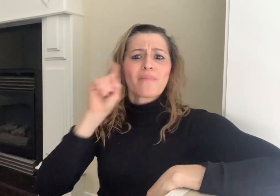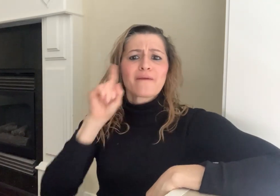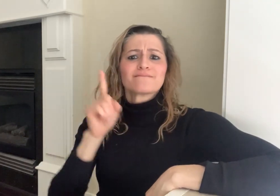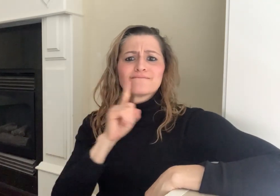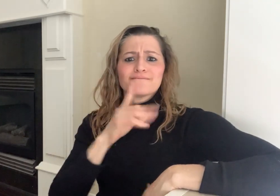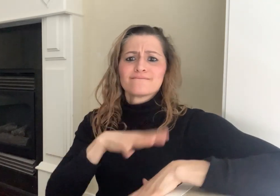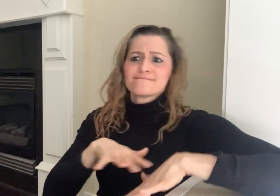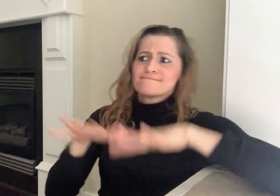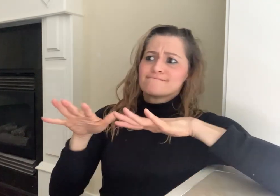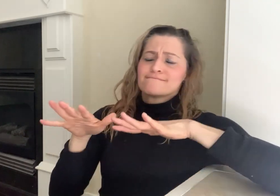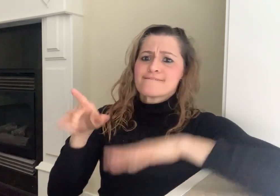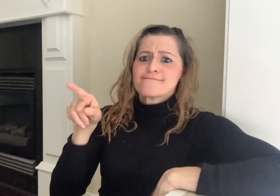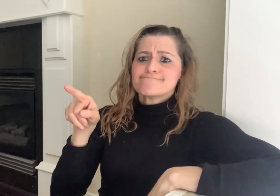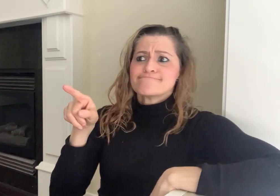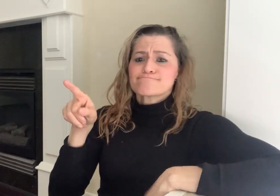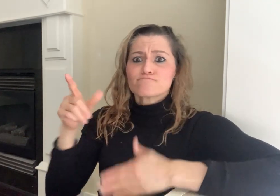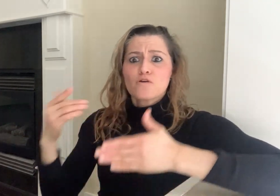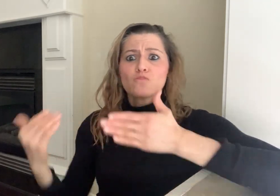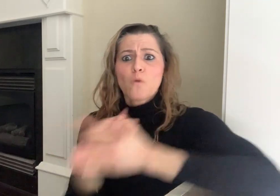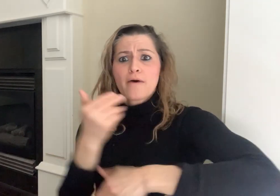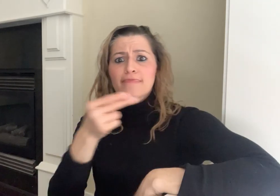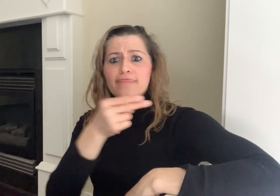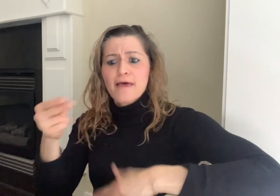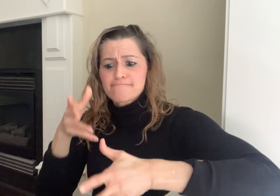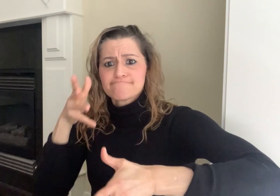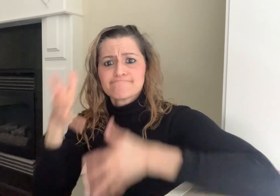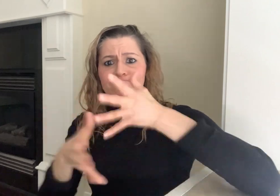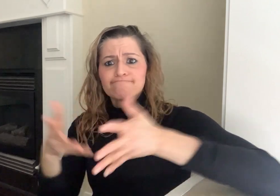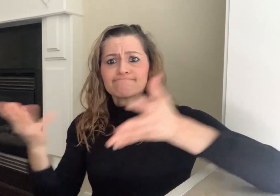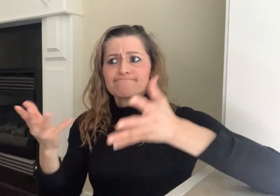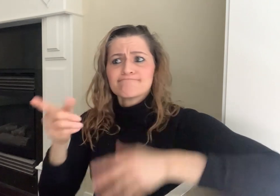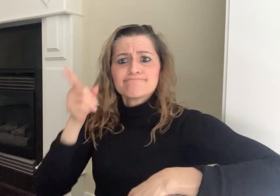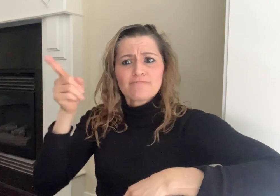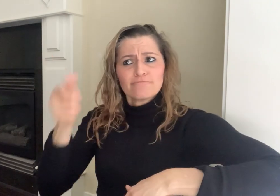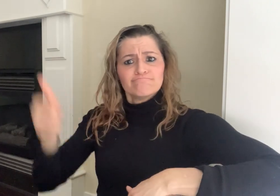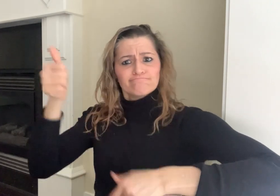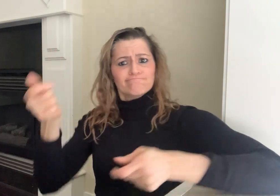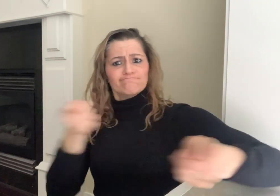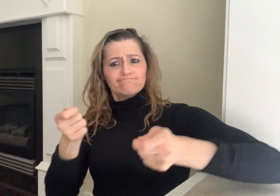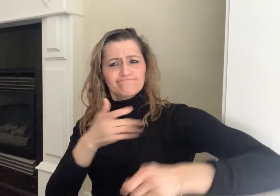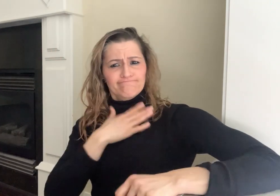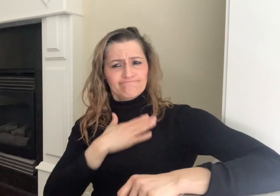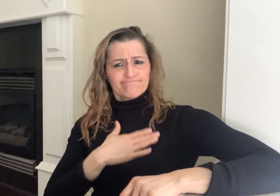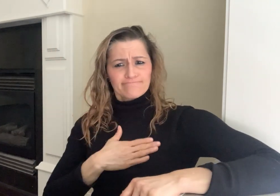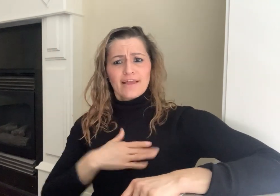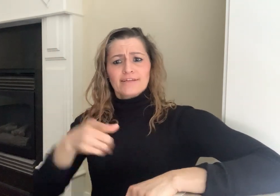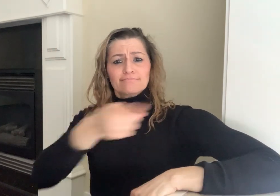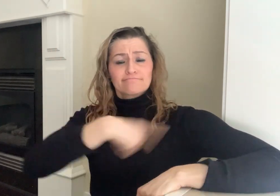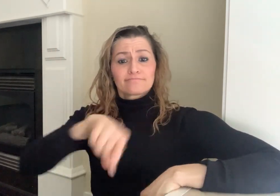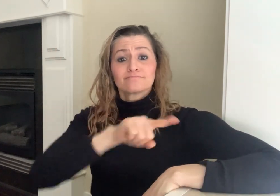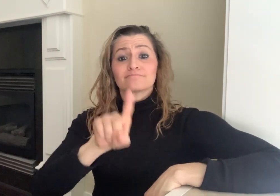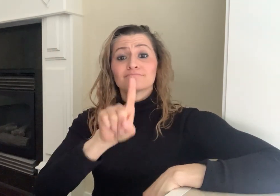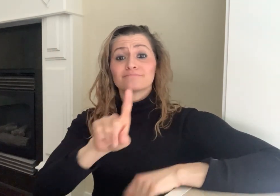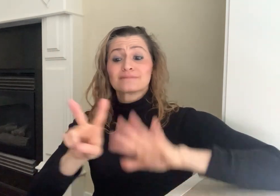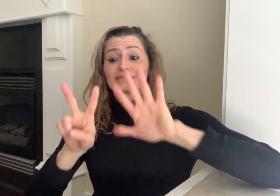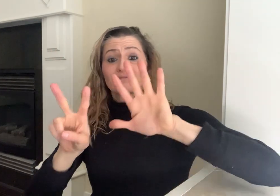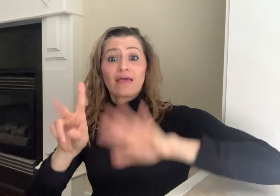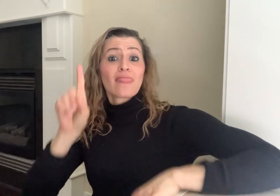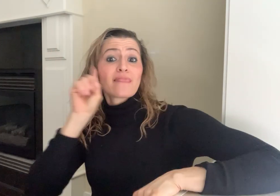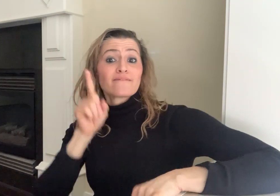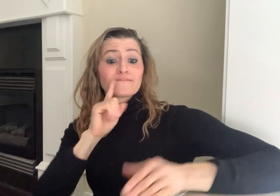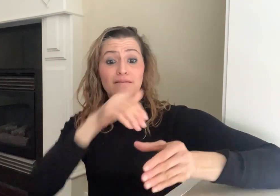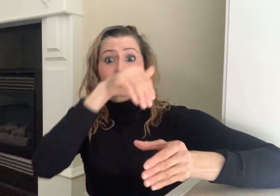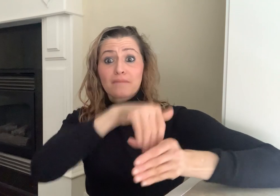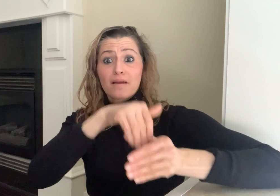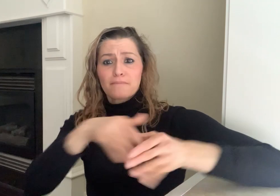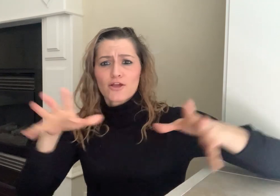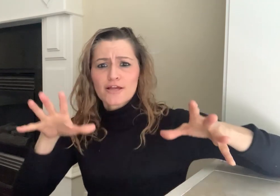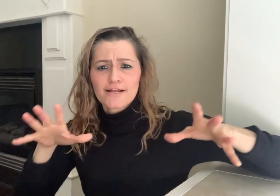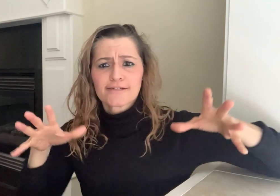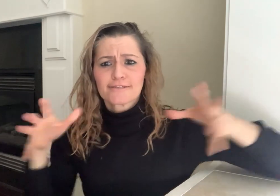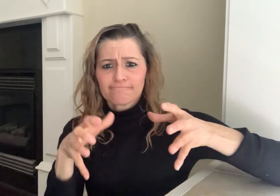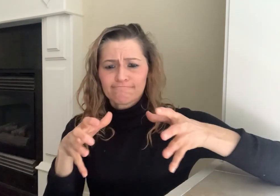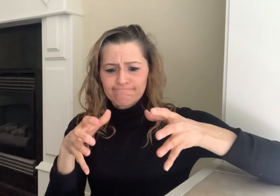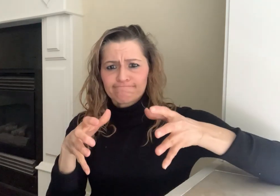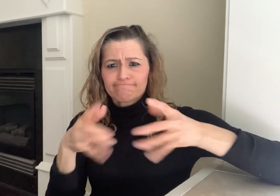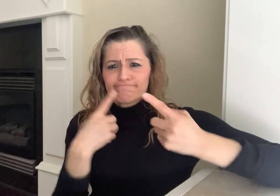Seventeen members of the Deaf community participated in discussions